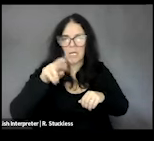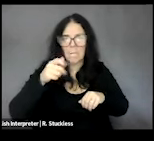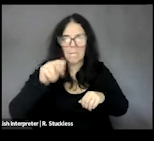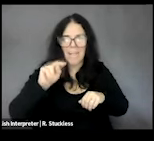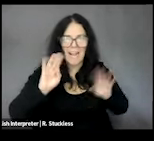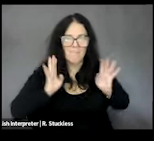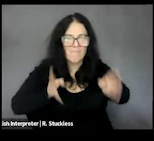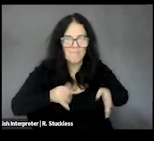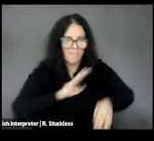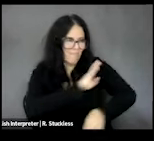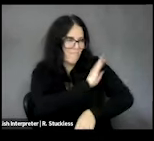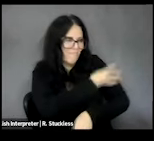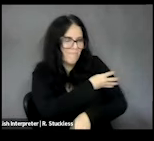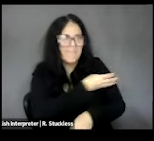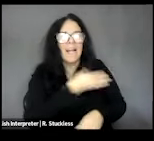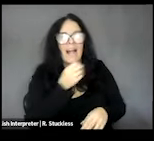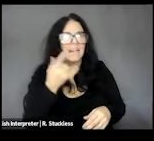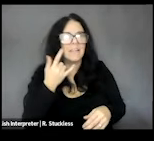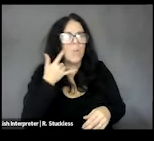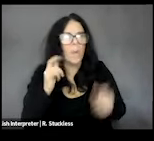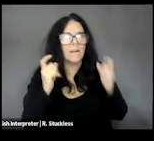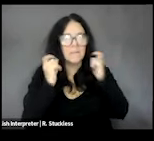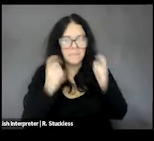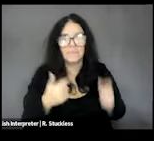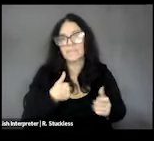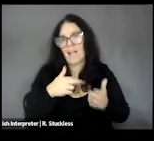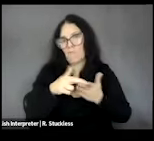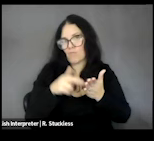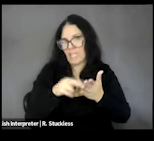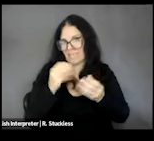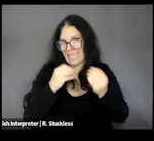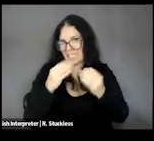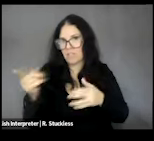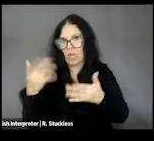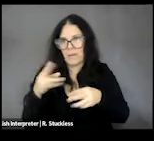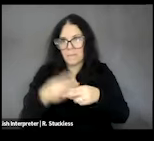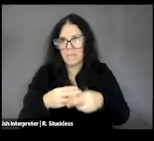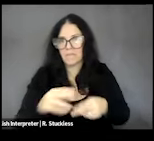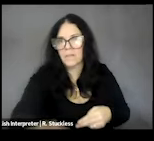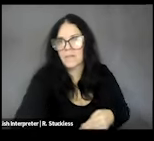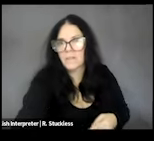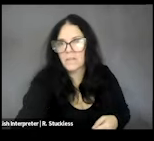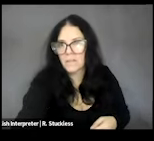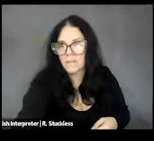Robyn Moore. I'm a registered dietitian. I've done some research in the field of food and